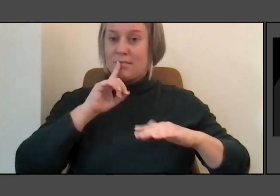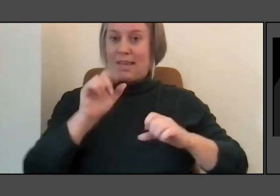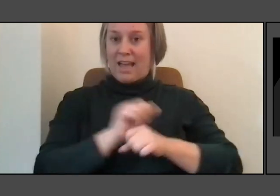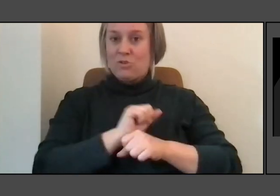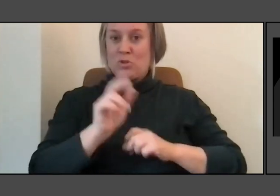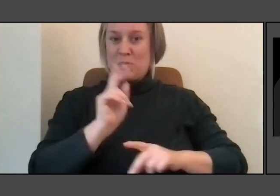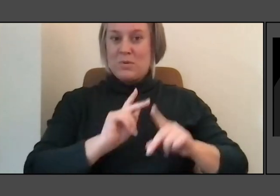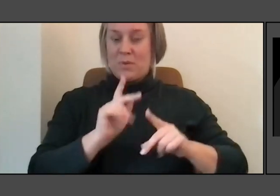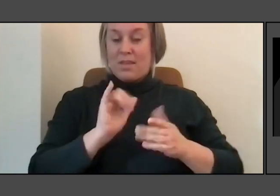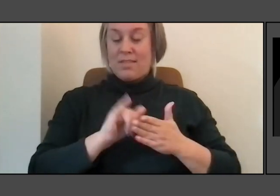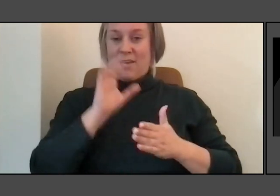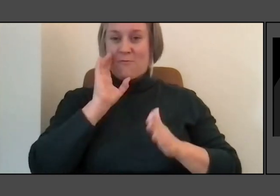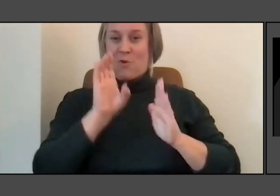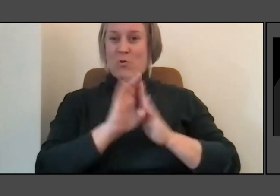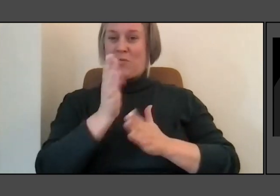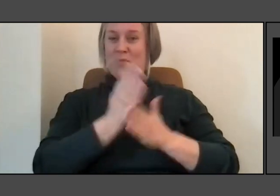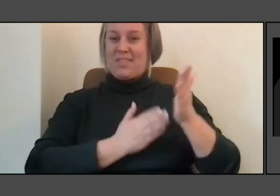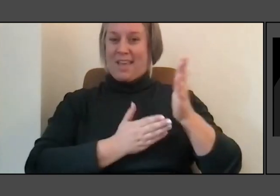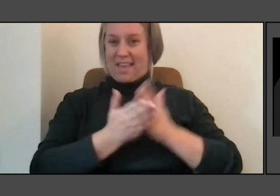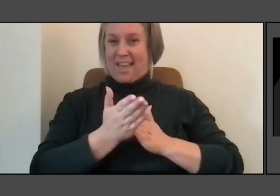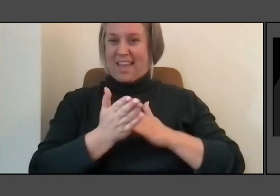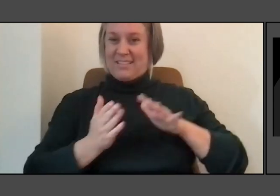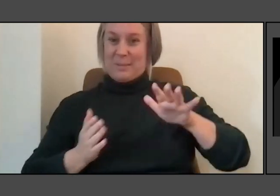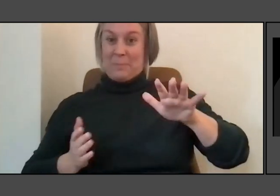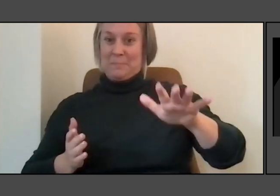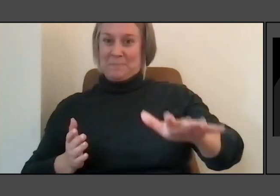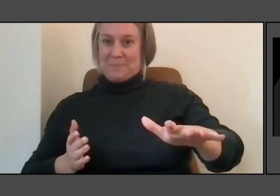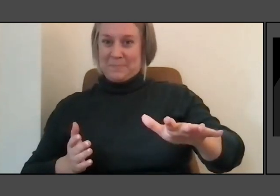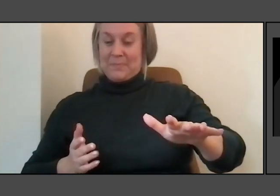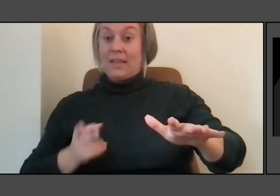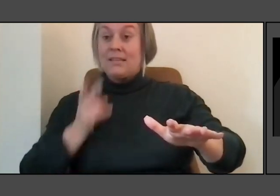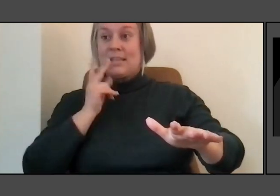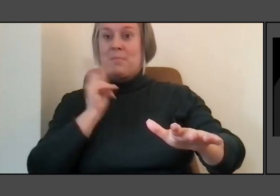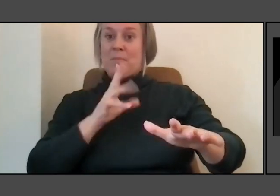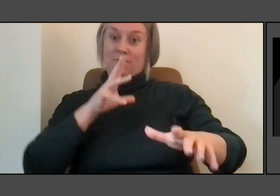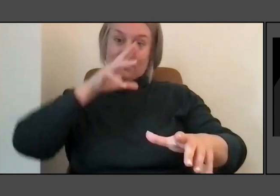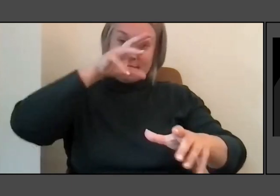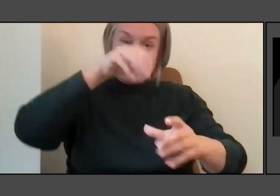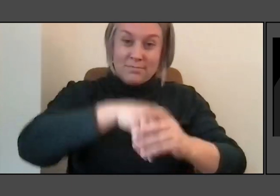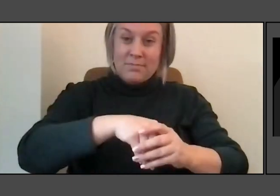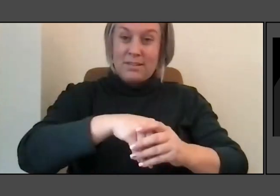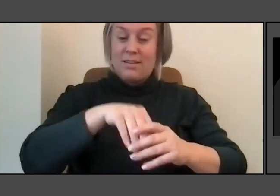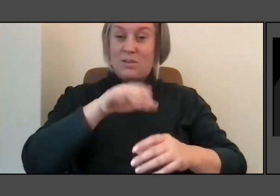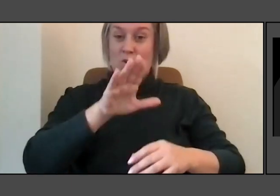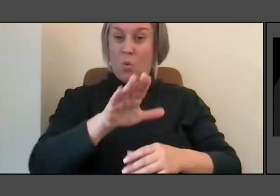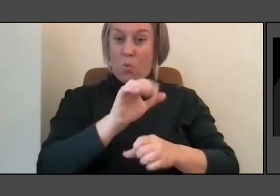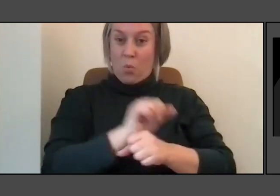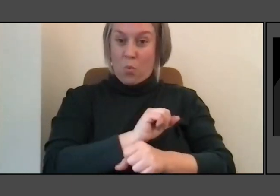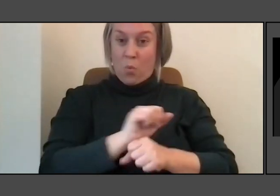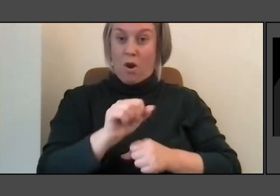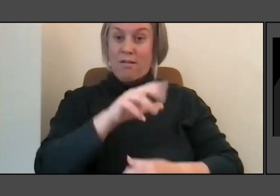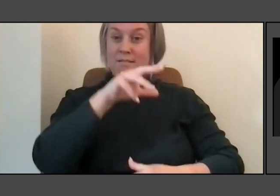It brings people into the work, into the history, into the act of bearing witness